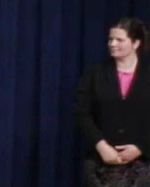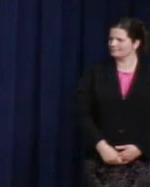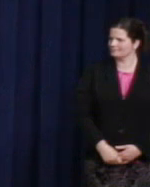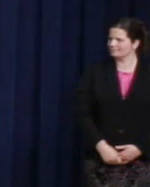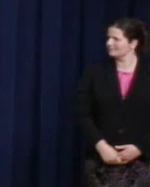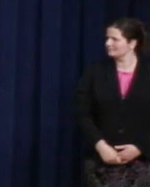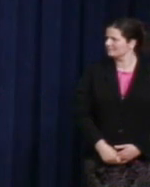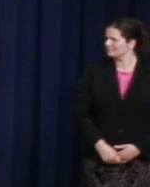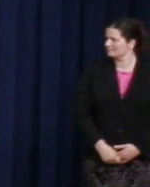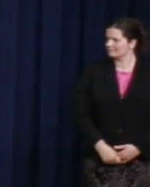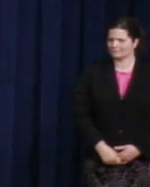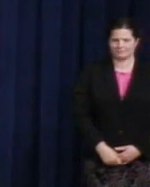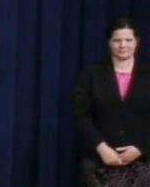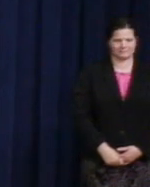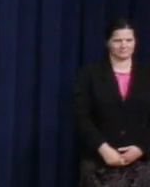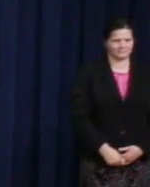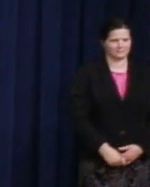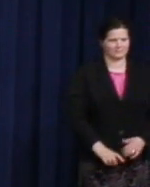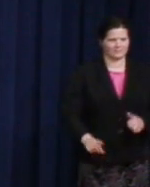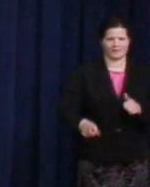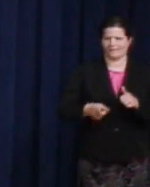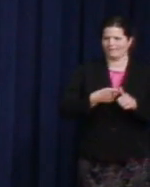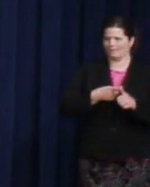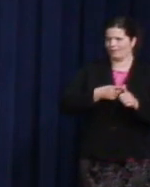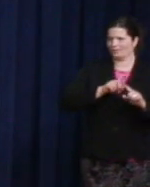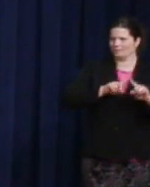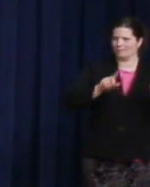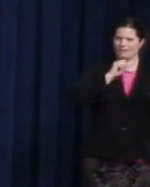The first, but certainly not the last, openly gay person to serve the United States Senate,